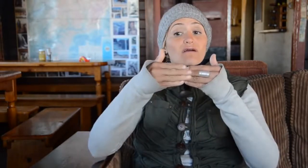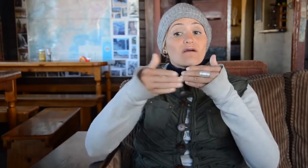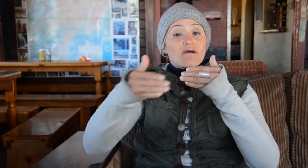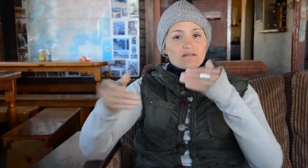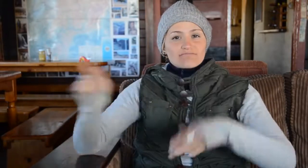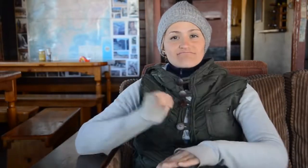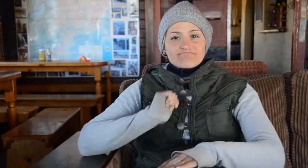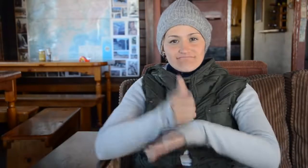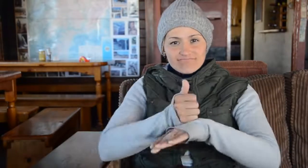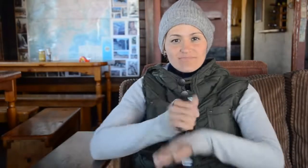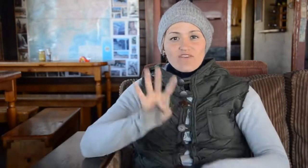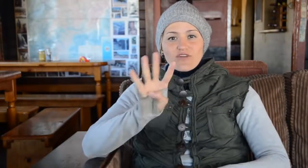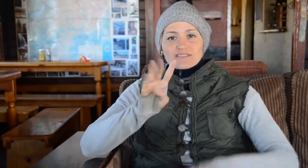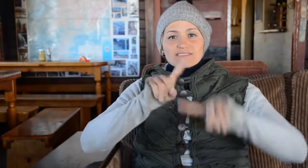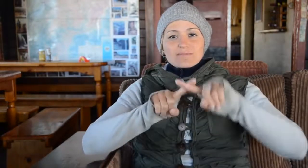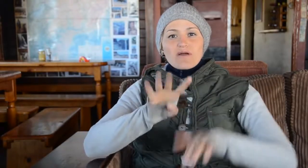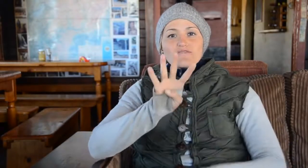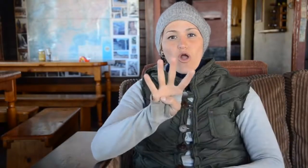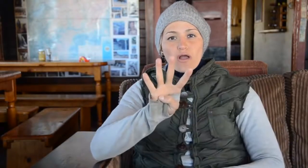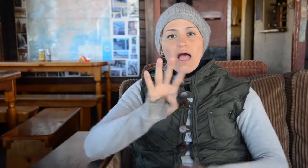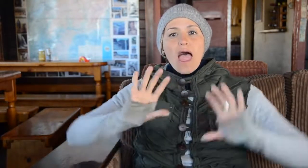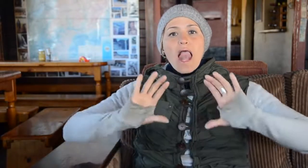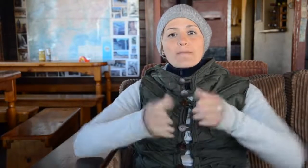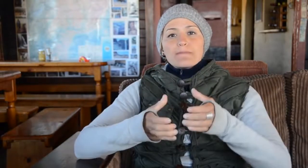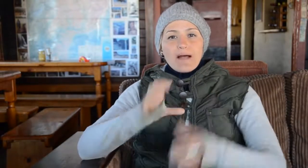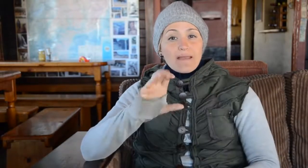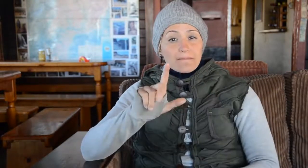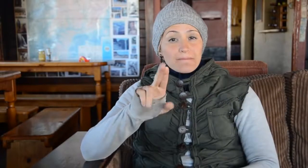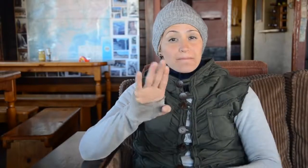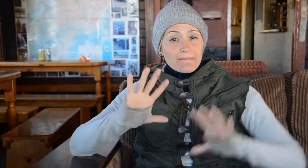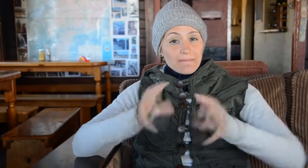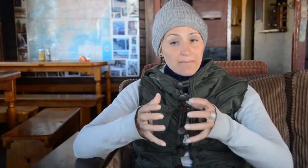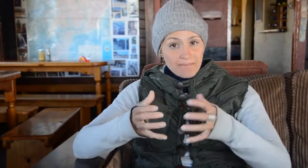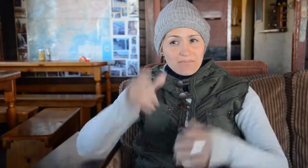top of Sani Pass, a 4x4 club was